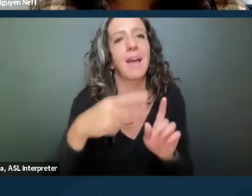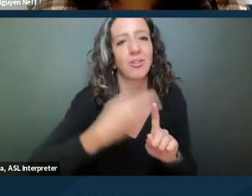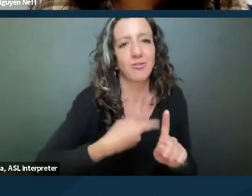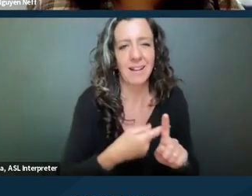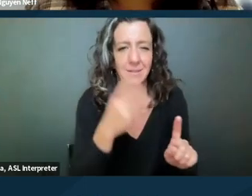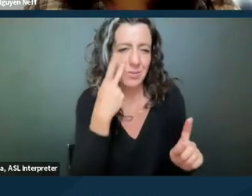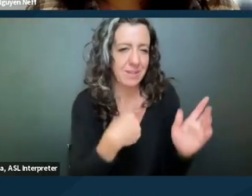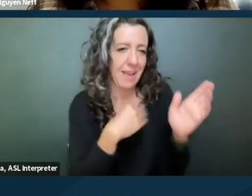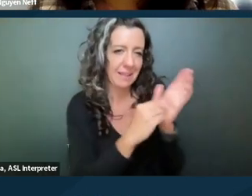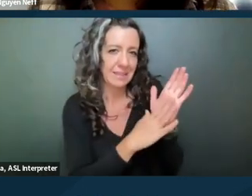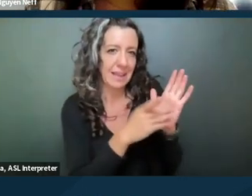to change the way you pay the rent.